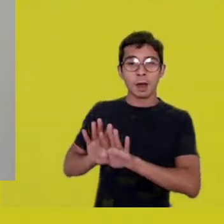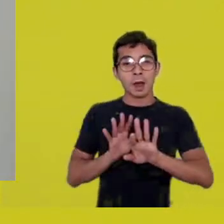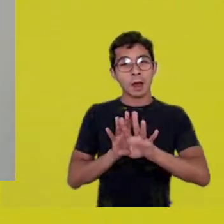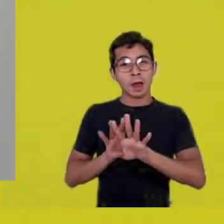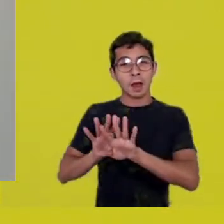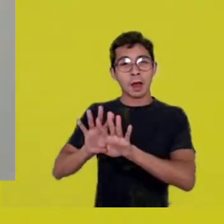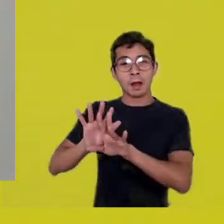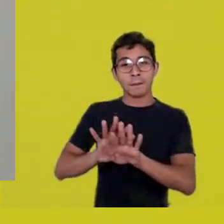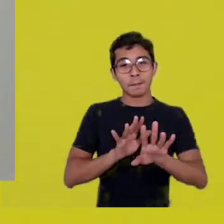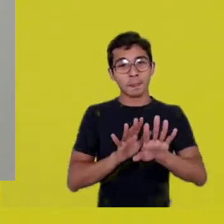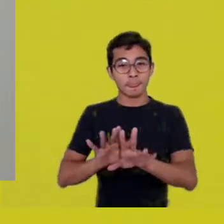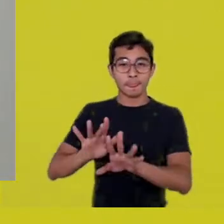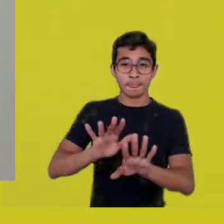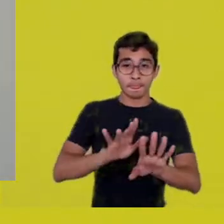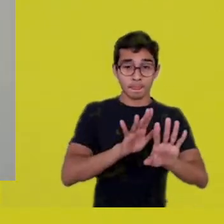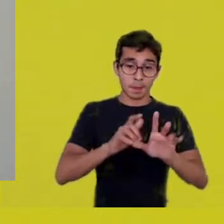heading to the coast of Espírito Santo